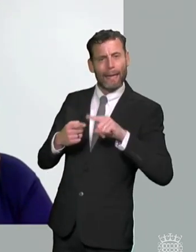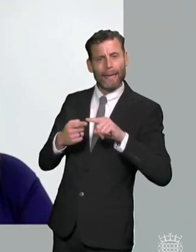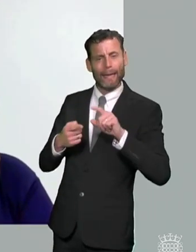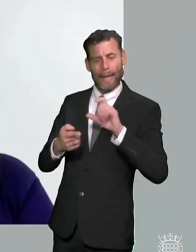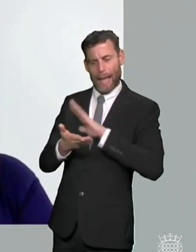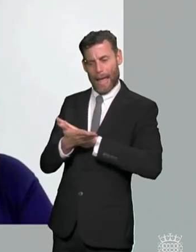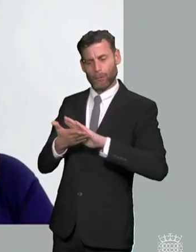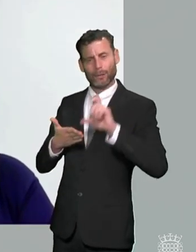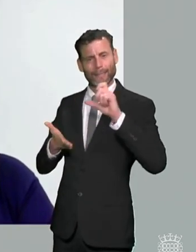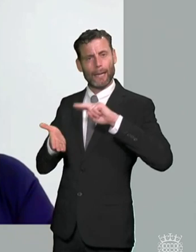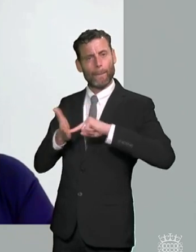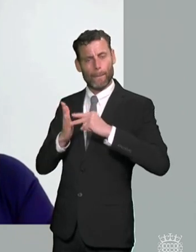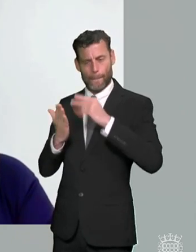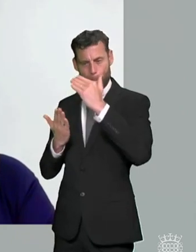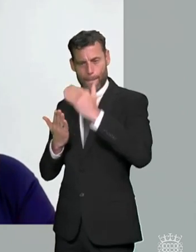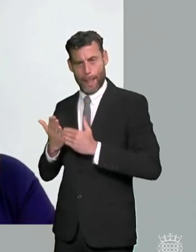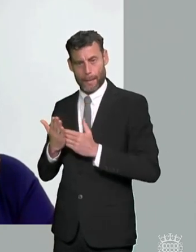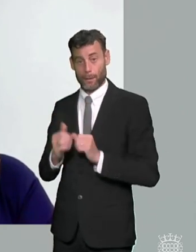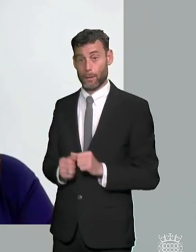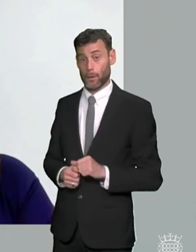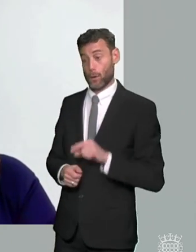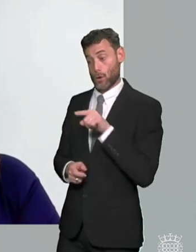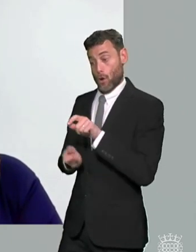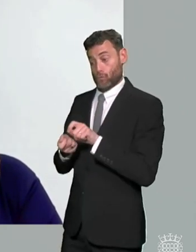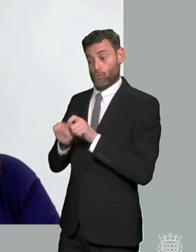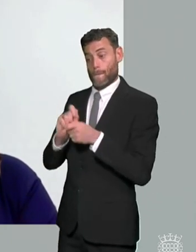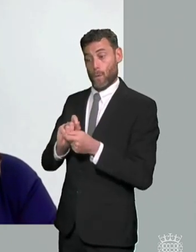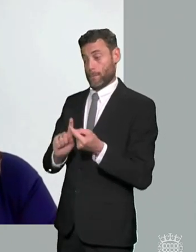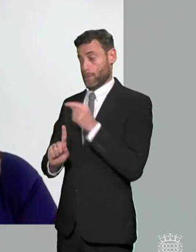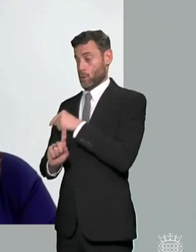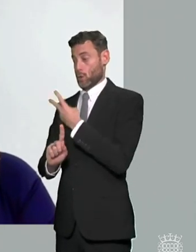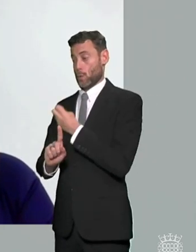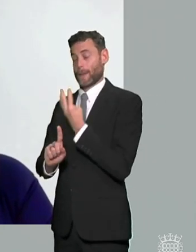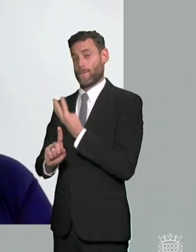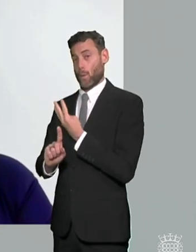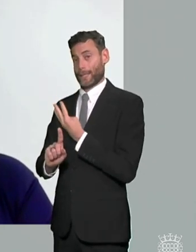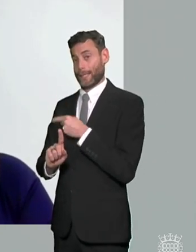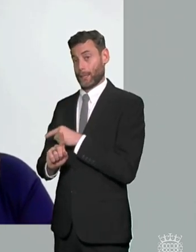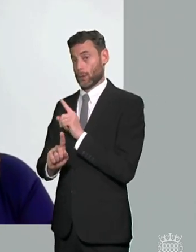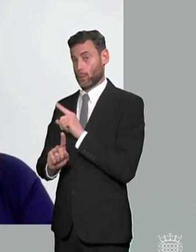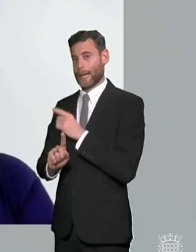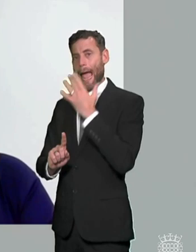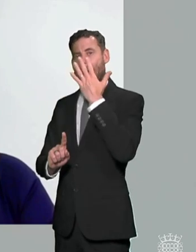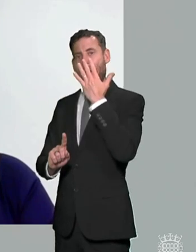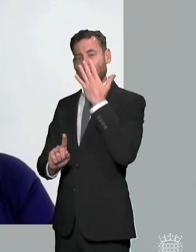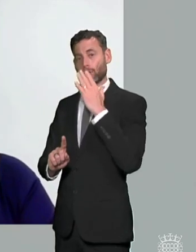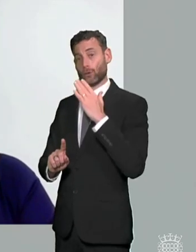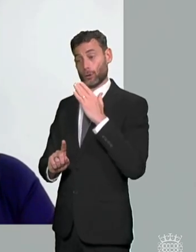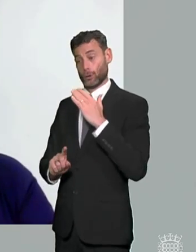reforms brought in in 2014 they extended the age range for the level of protection um up to 25 and